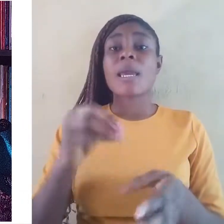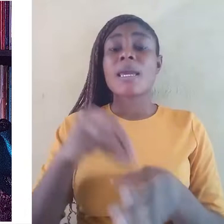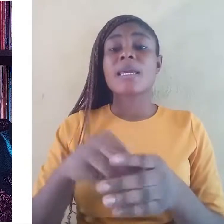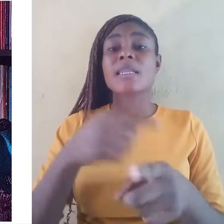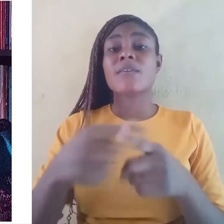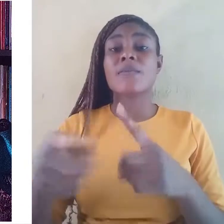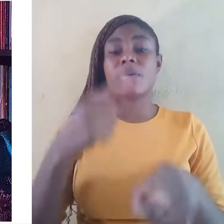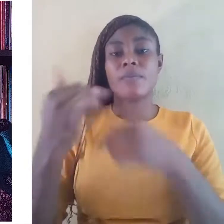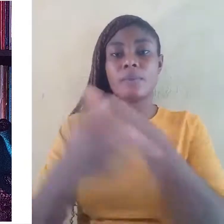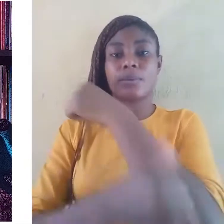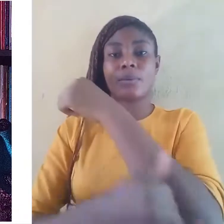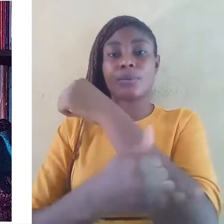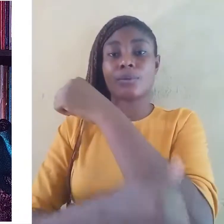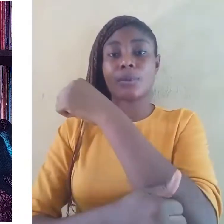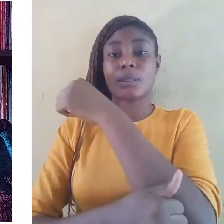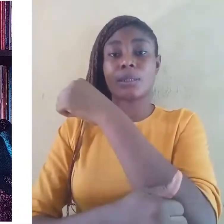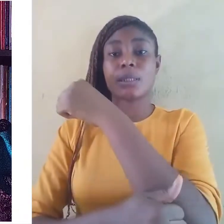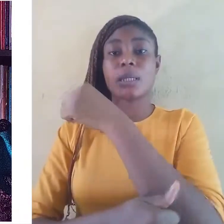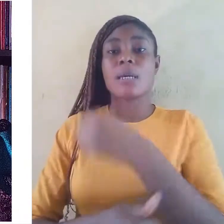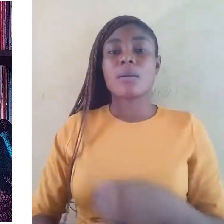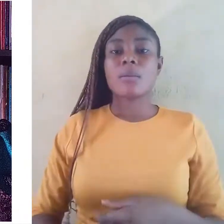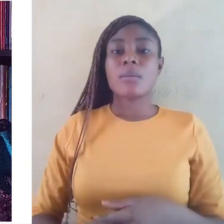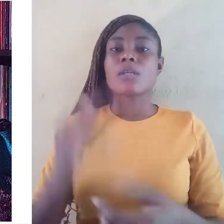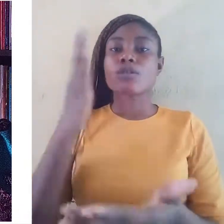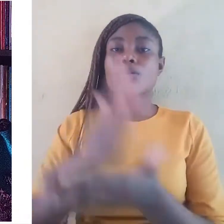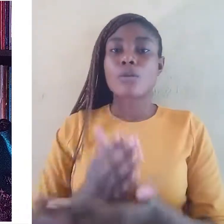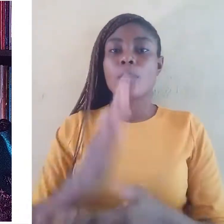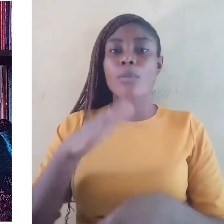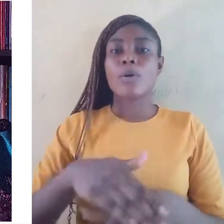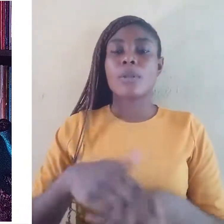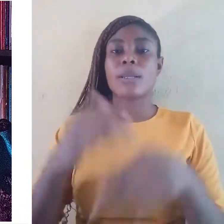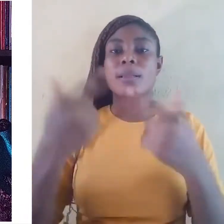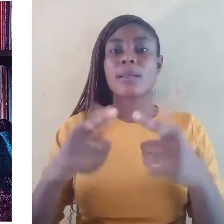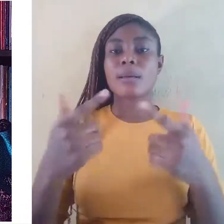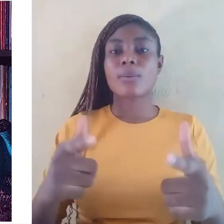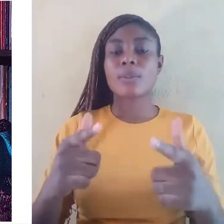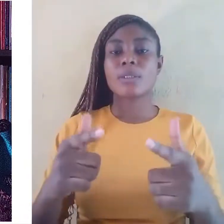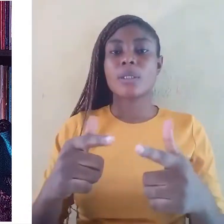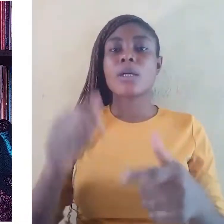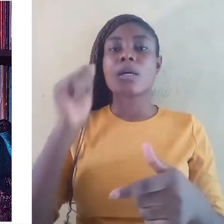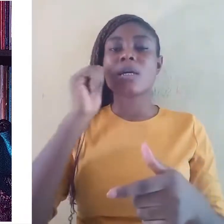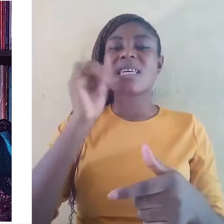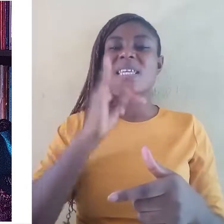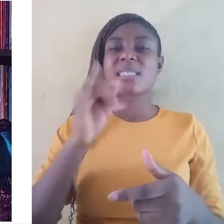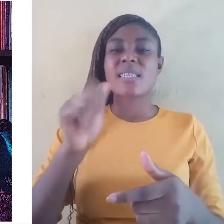Restrictions on language use is a form of discrimination.